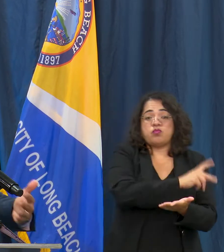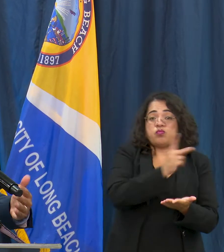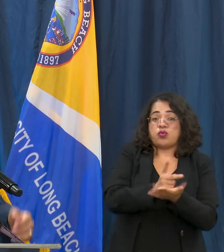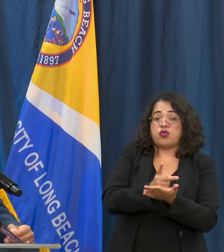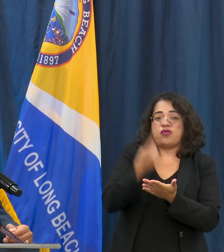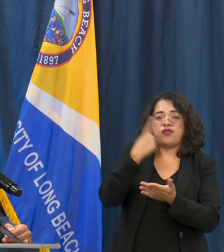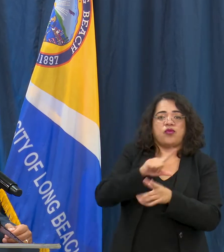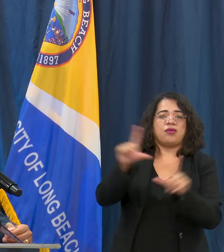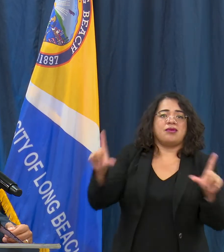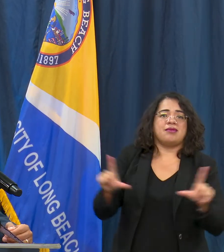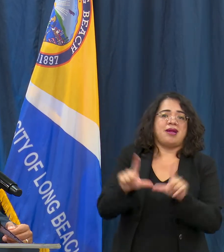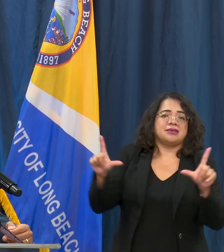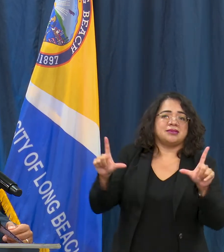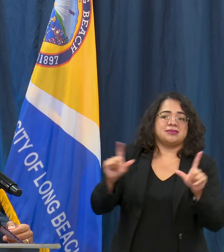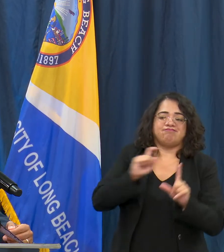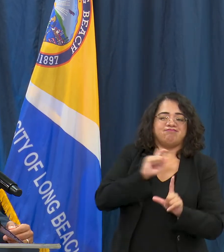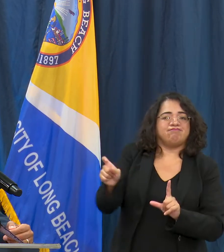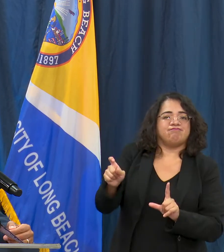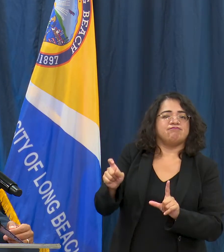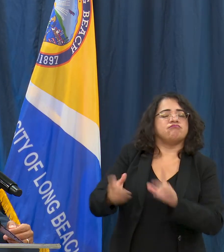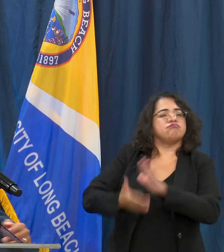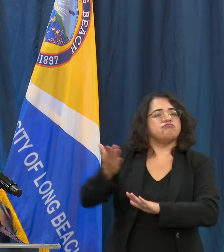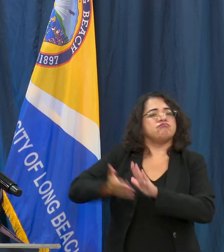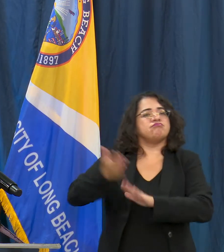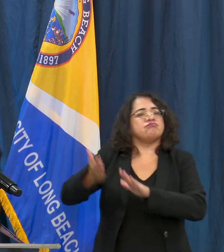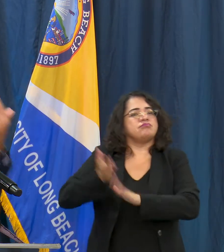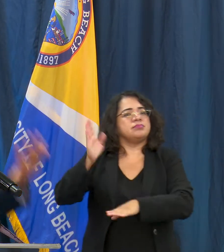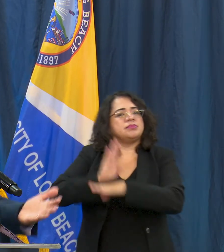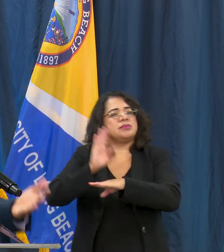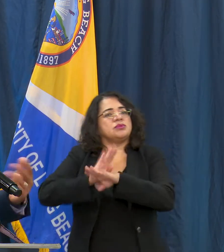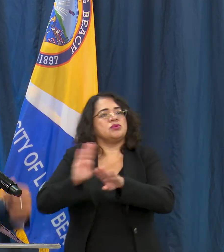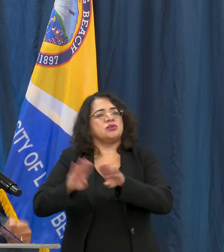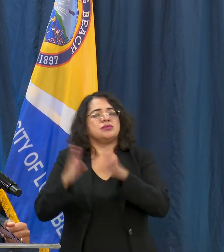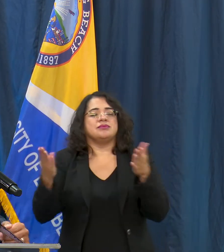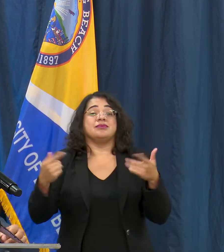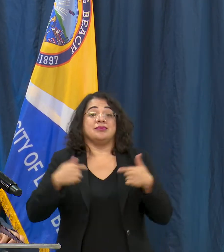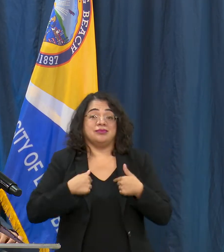process and so absolutely we want them to reopen as soon as possible. They are